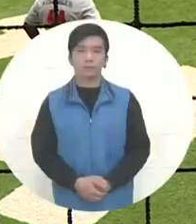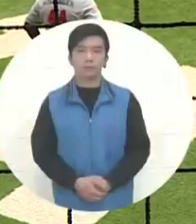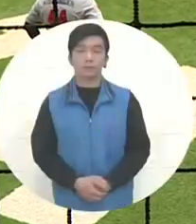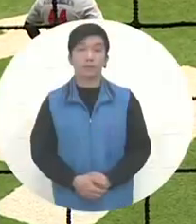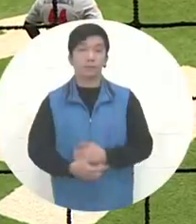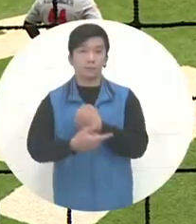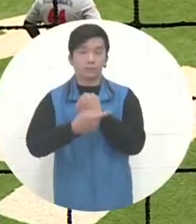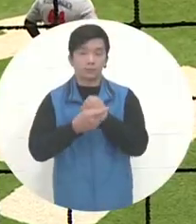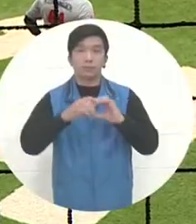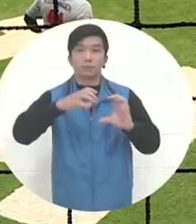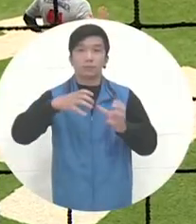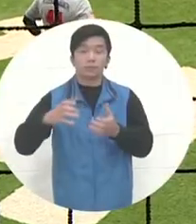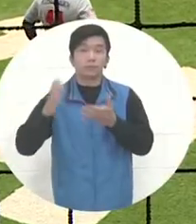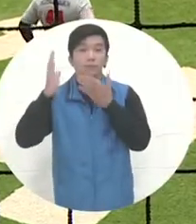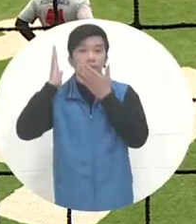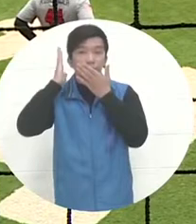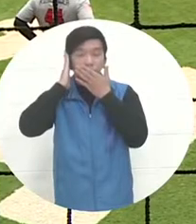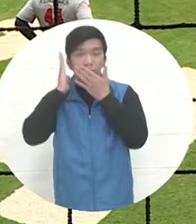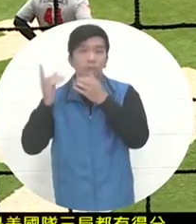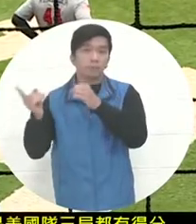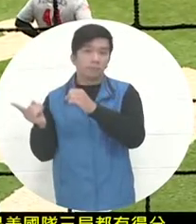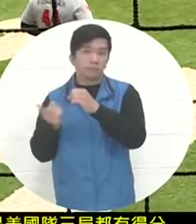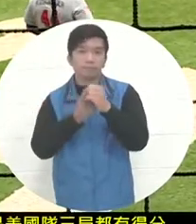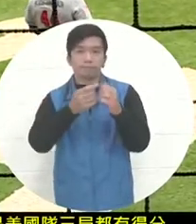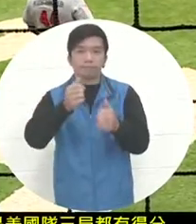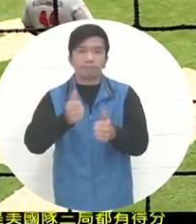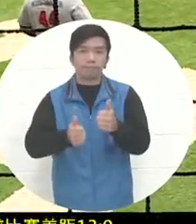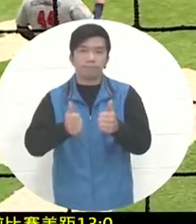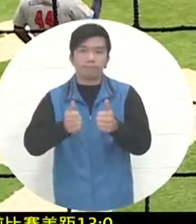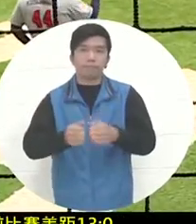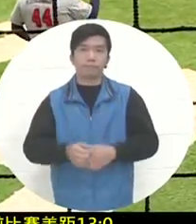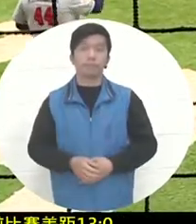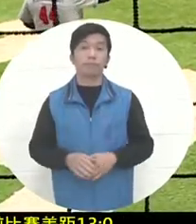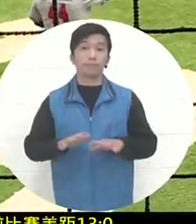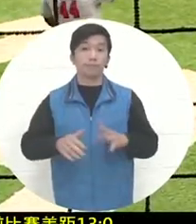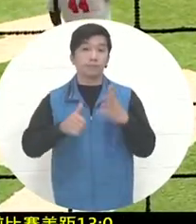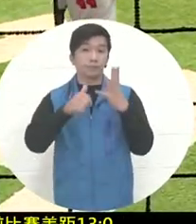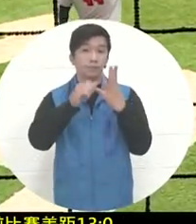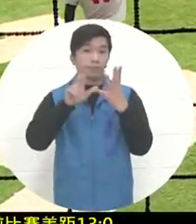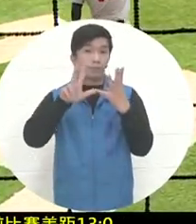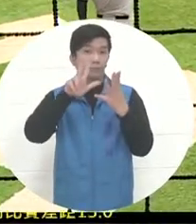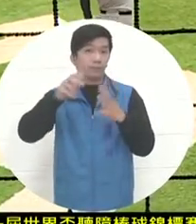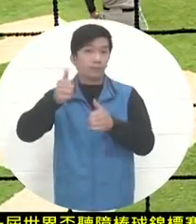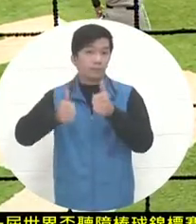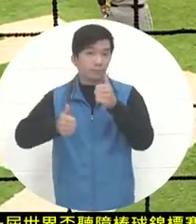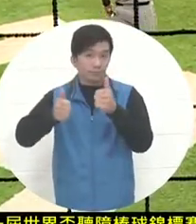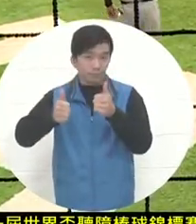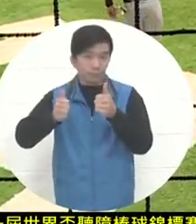The first game on the fourth day of the First World Cup Deaf Baseball Championship was